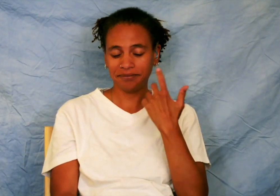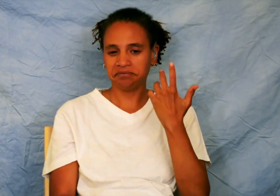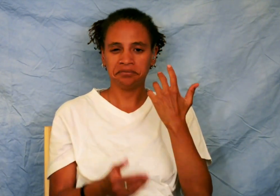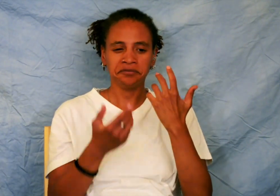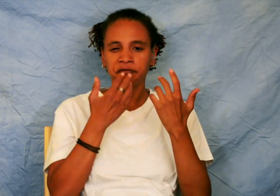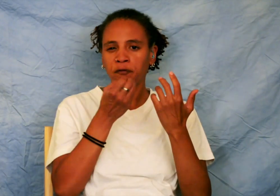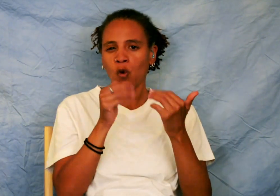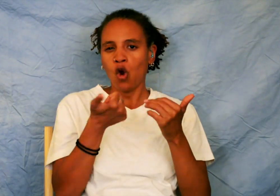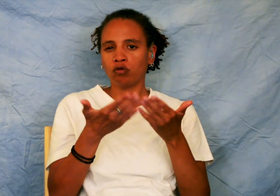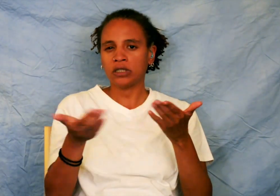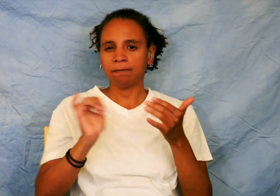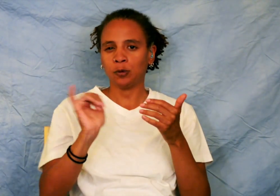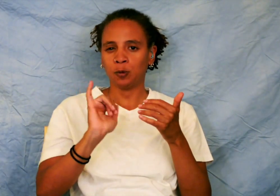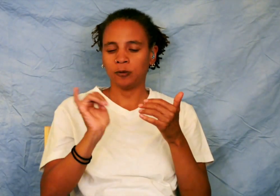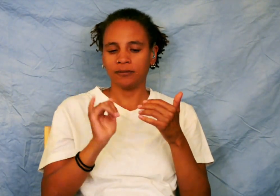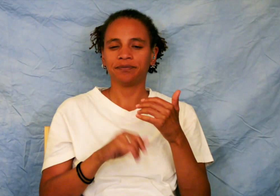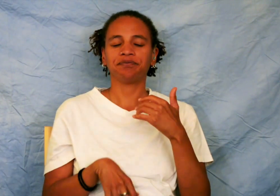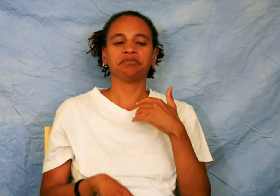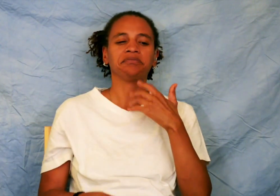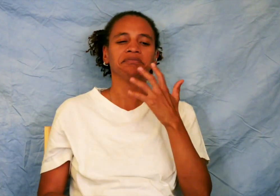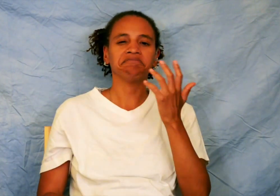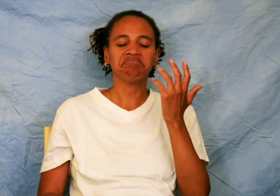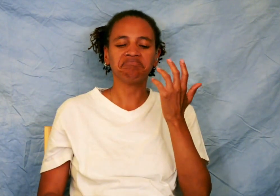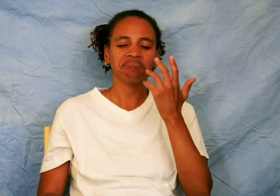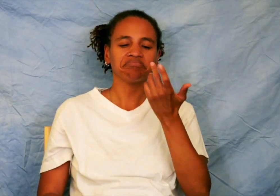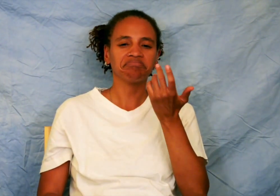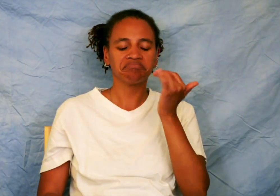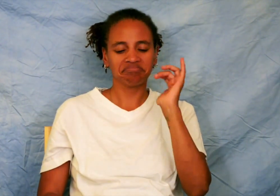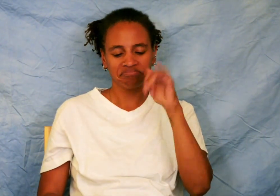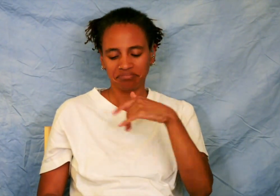I did the same thing with a few other purchases too.